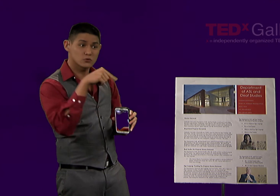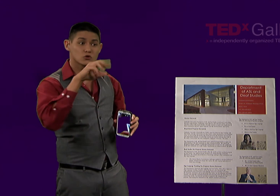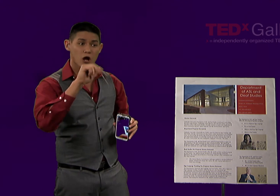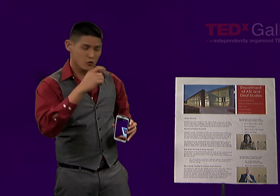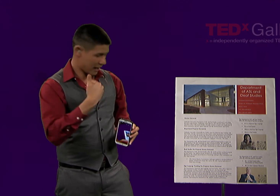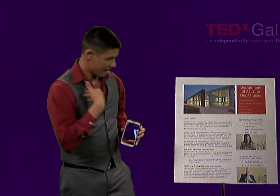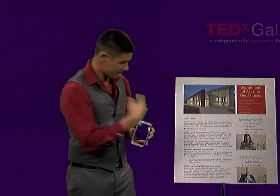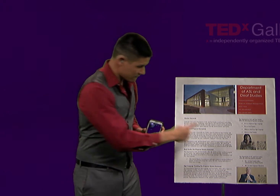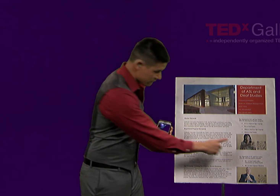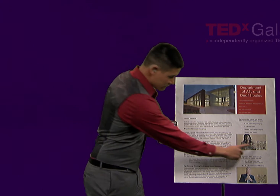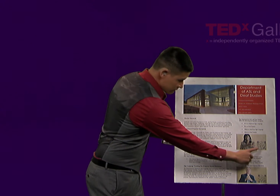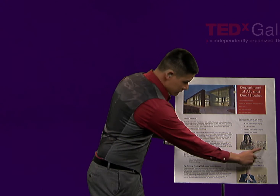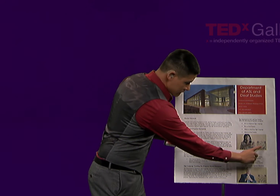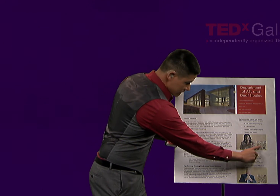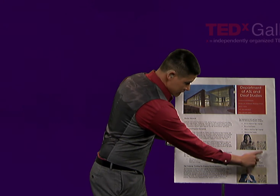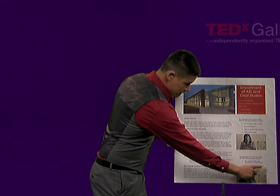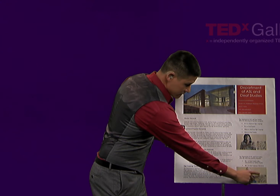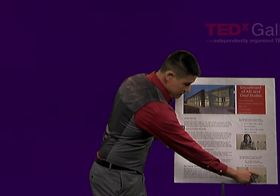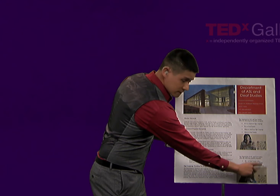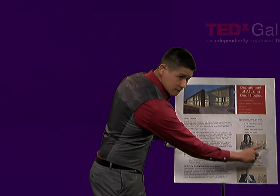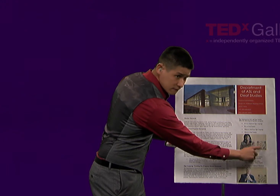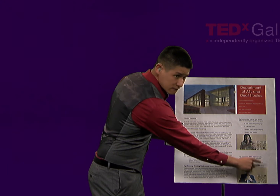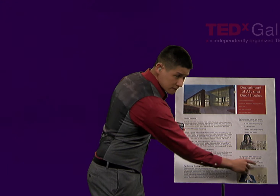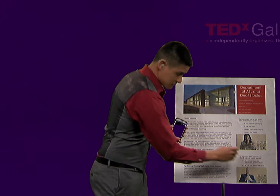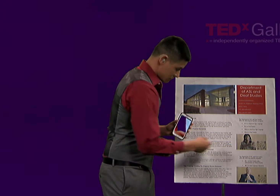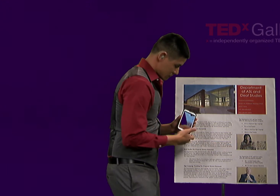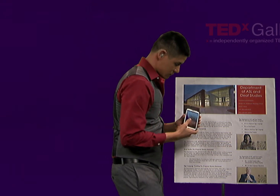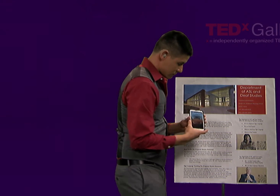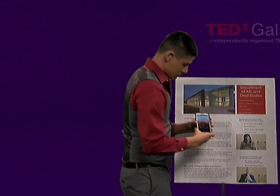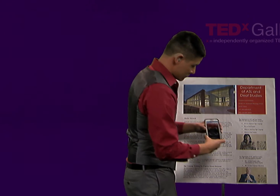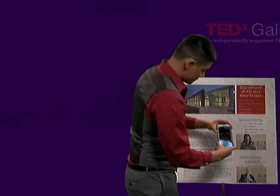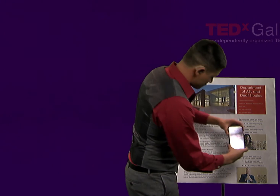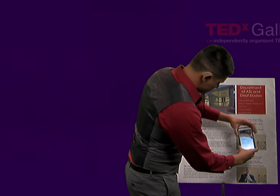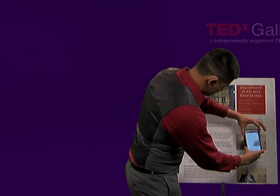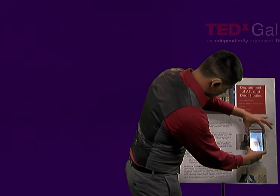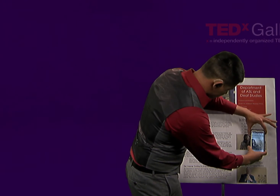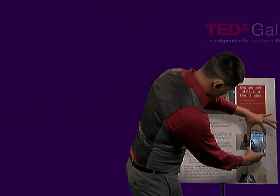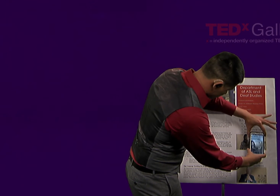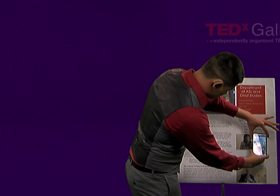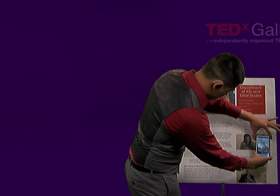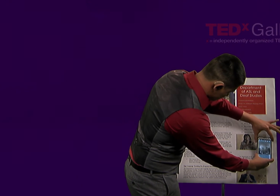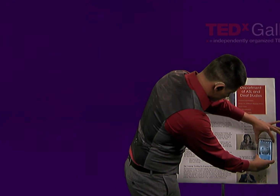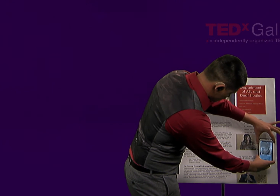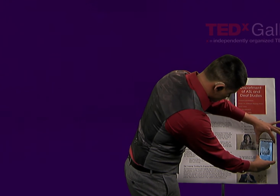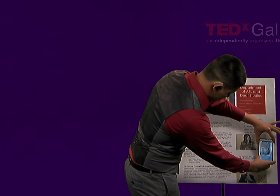They're very easy to download. They look like this. It looks like you're seeing your regular camera view,